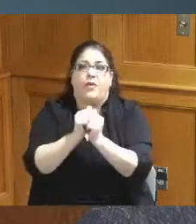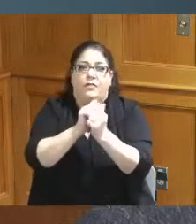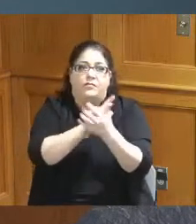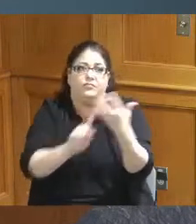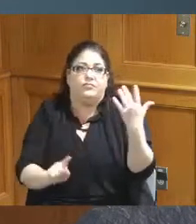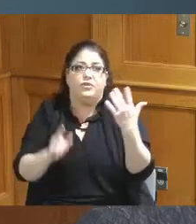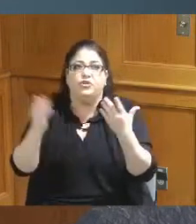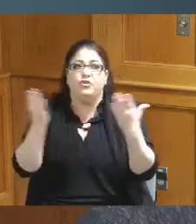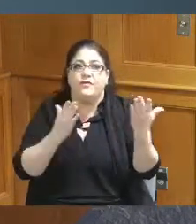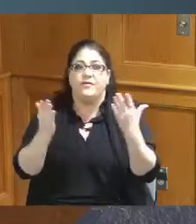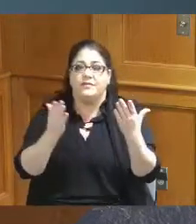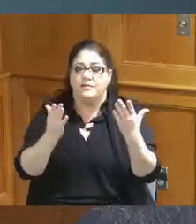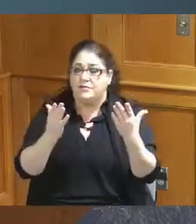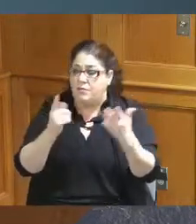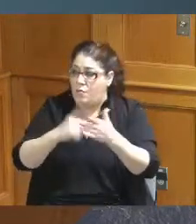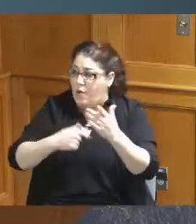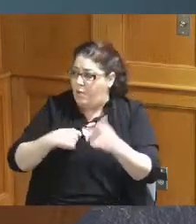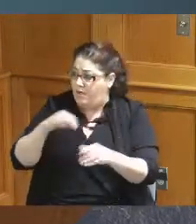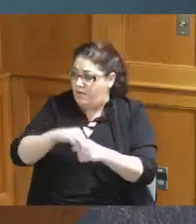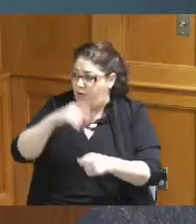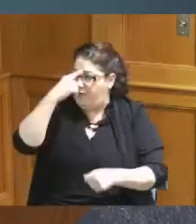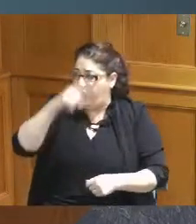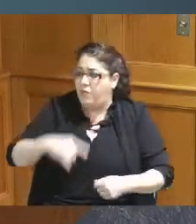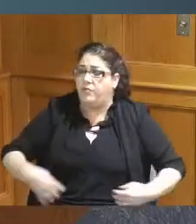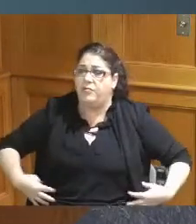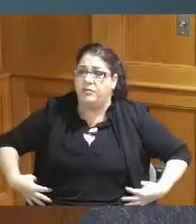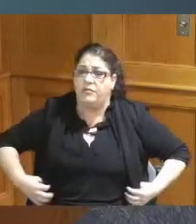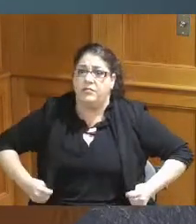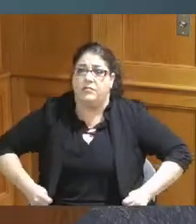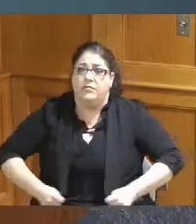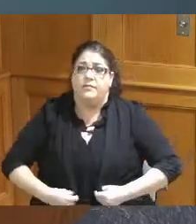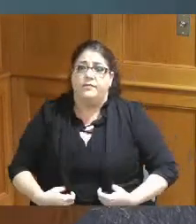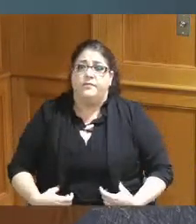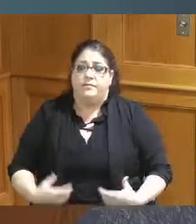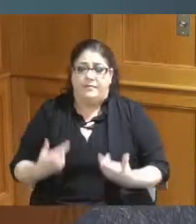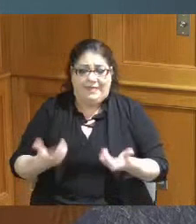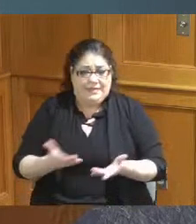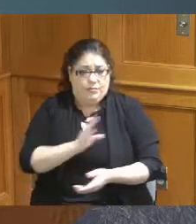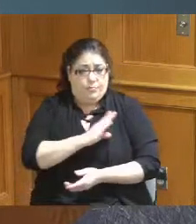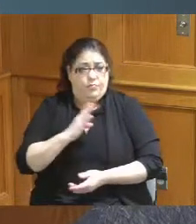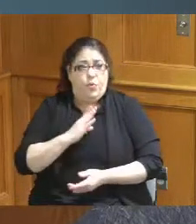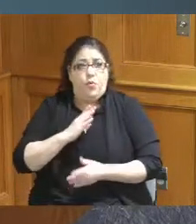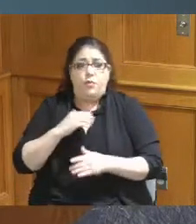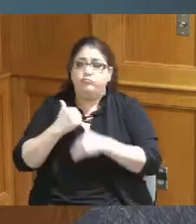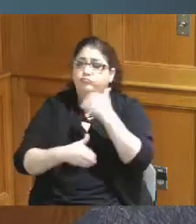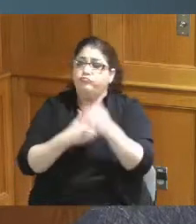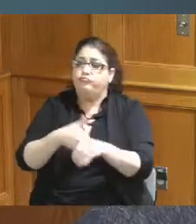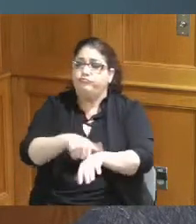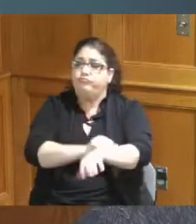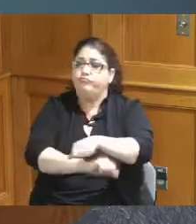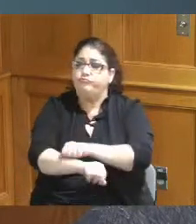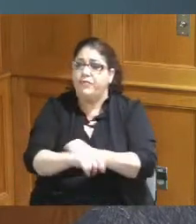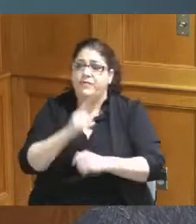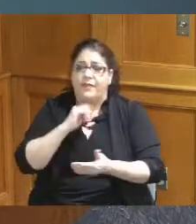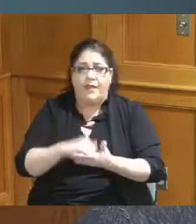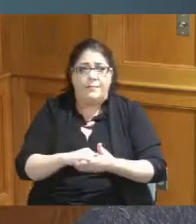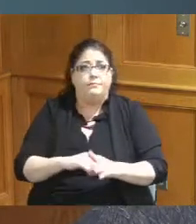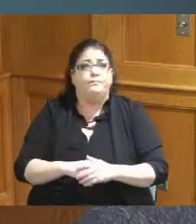services that we have voted on on this on this board so I wanted to say that I wanted to also